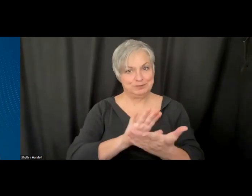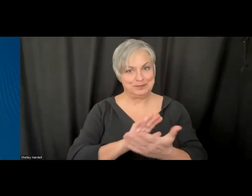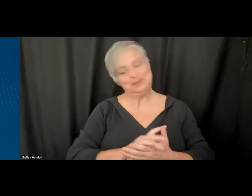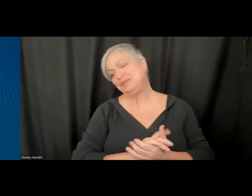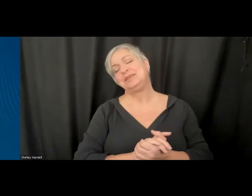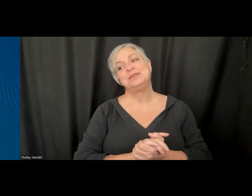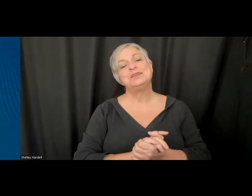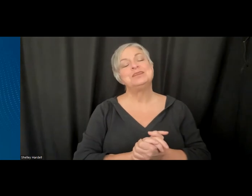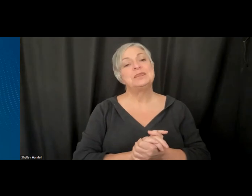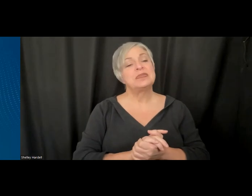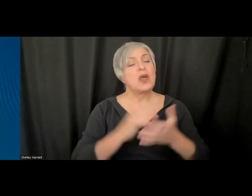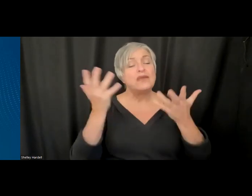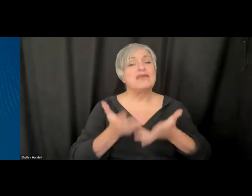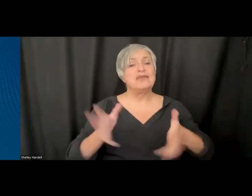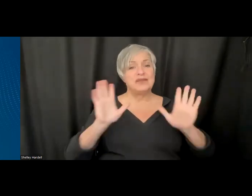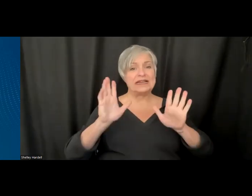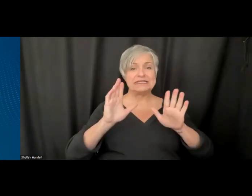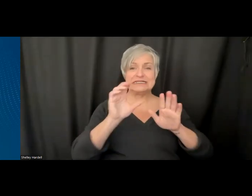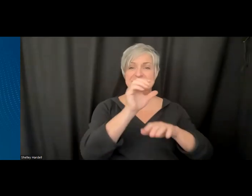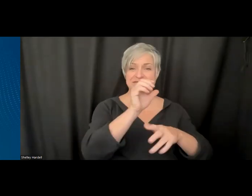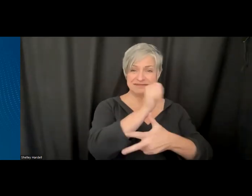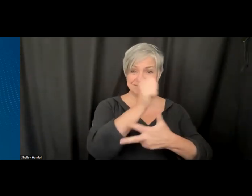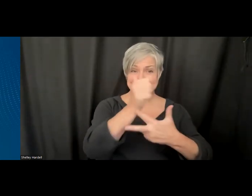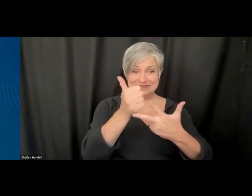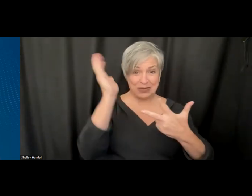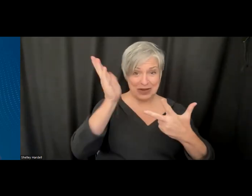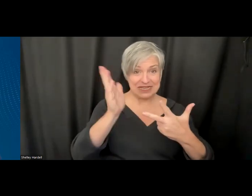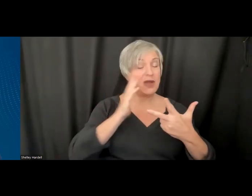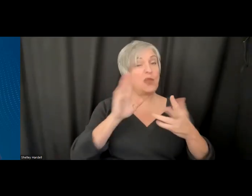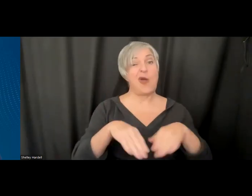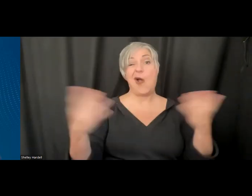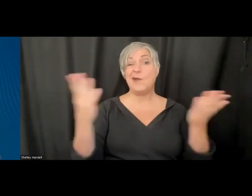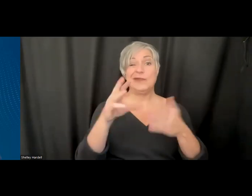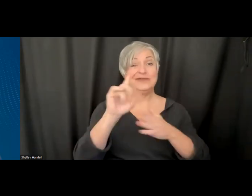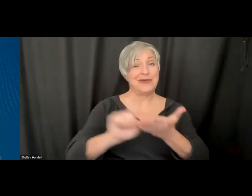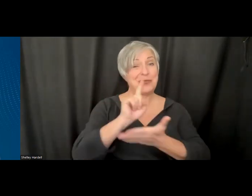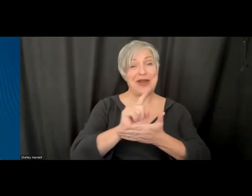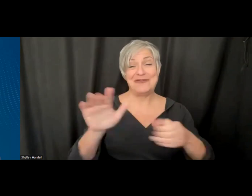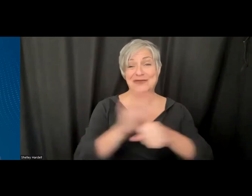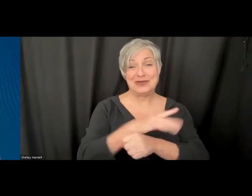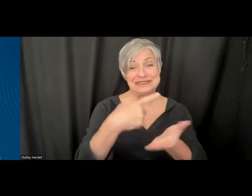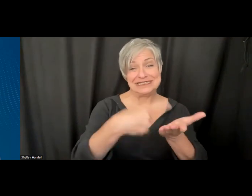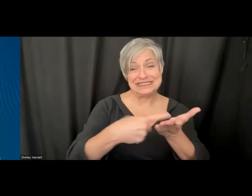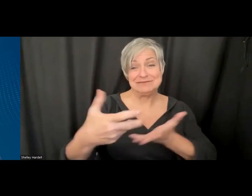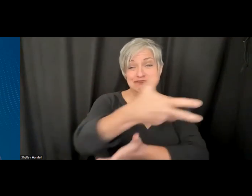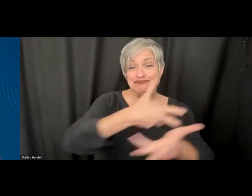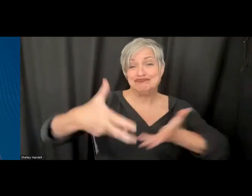after they speak for 10 minutes apiece, we'll have a 60-minute period of general discussion, and afterwards we will be